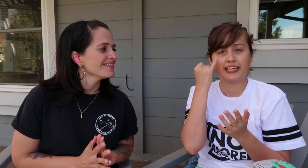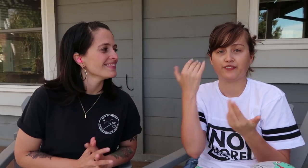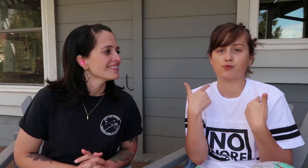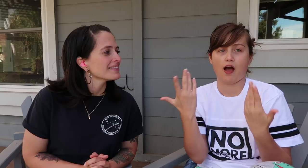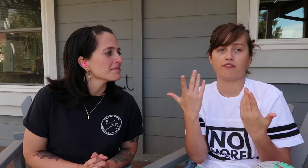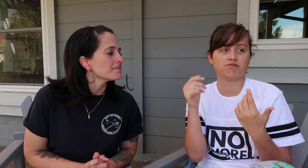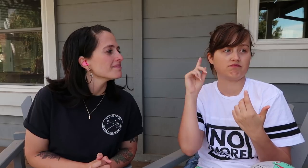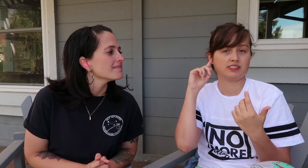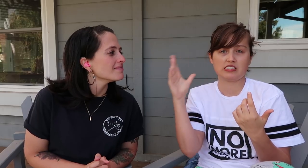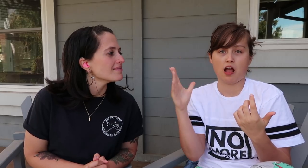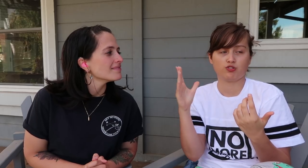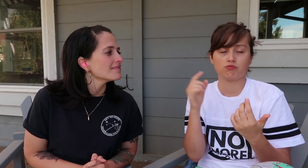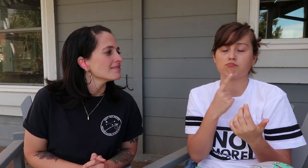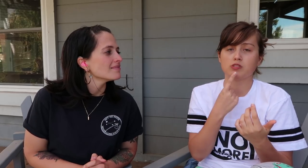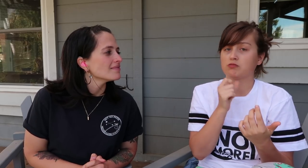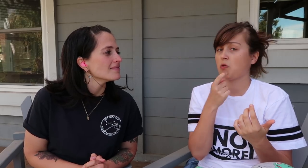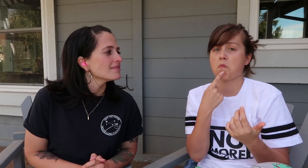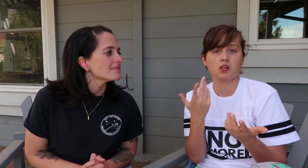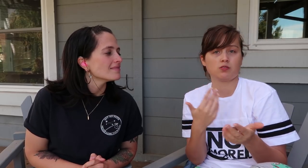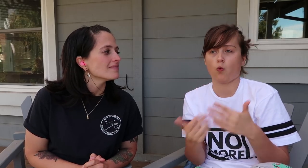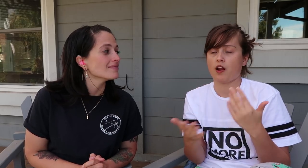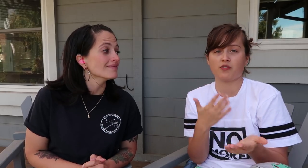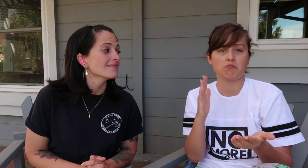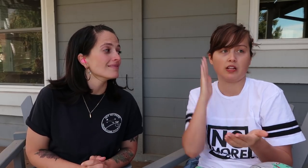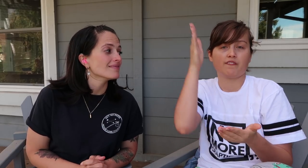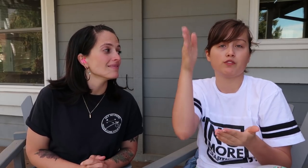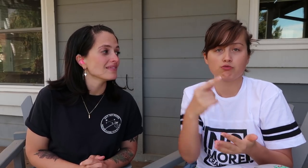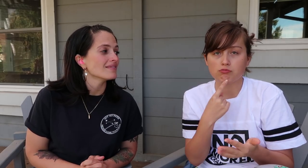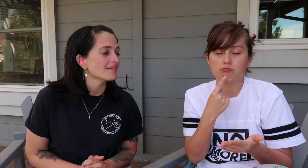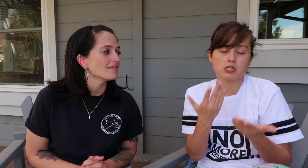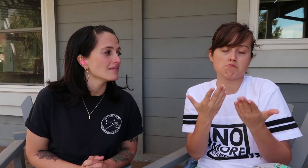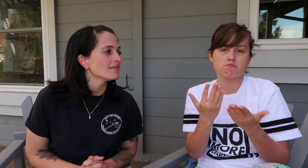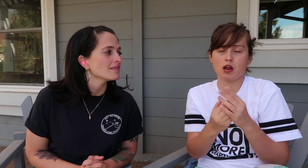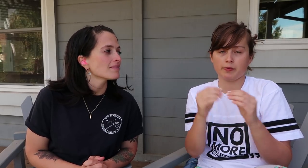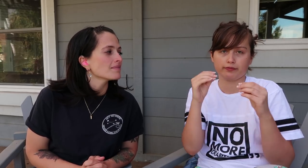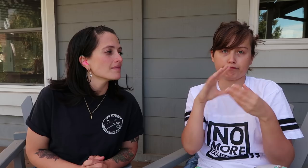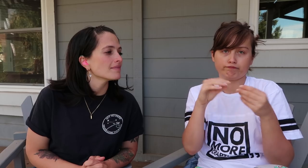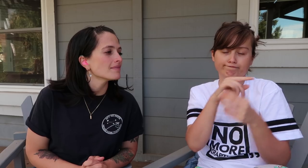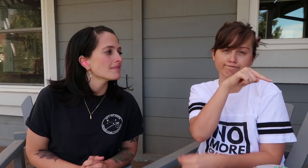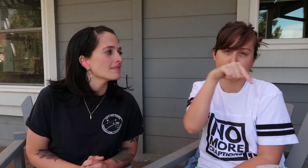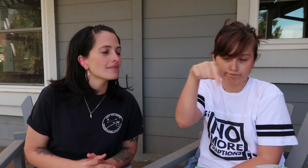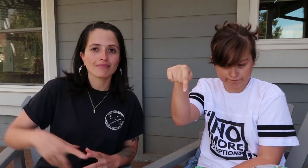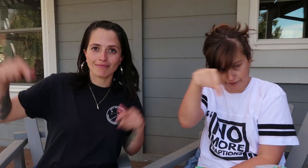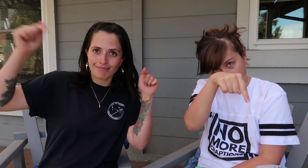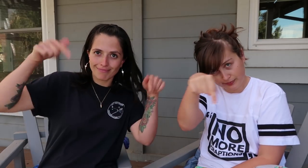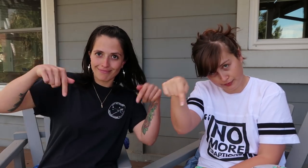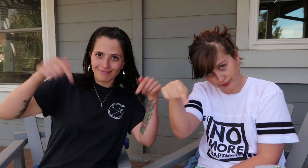If you have any sounds that you miss or don’t miss, leave a comment below.